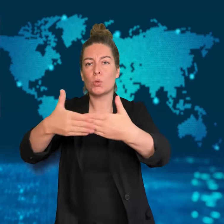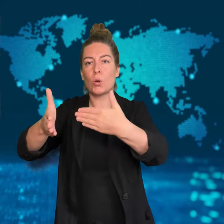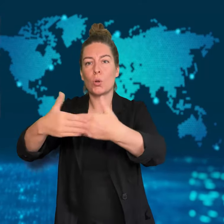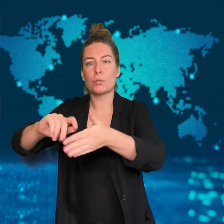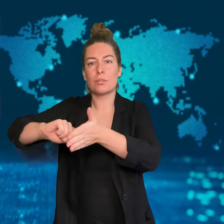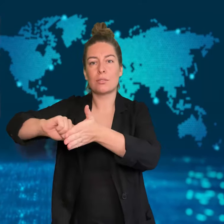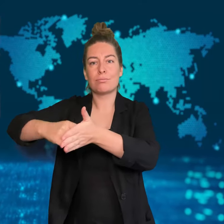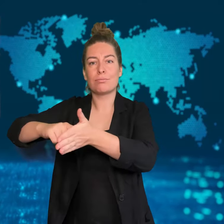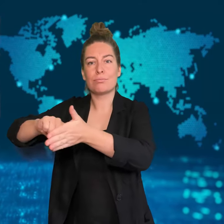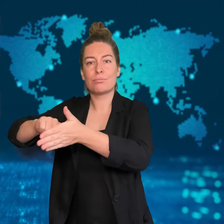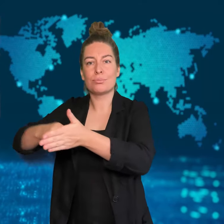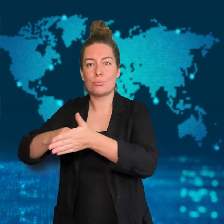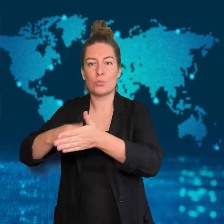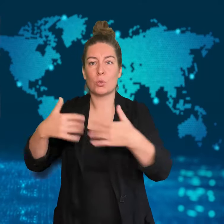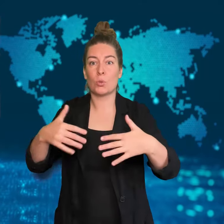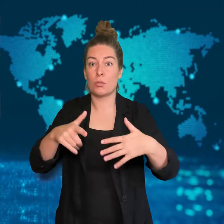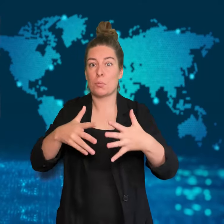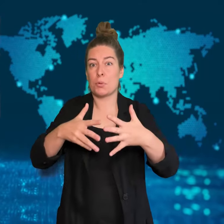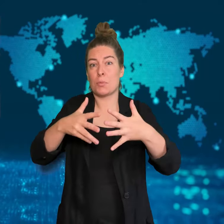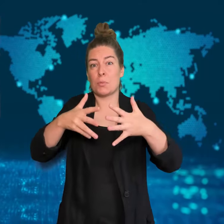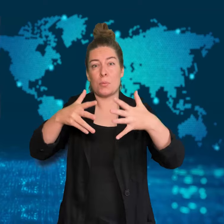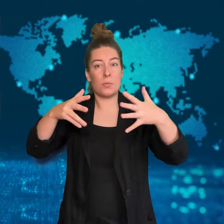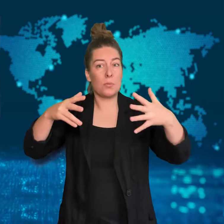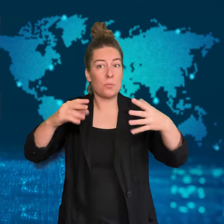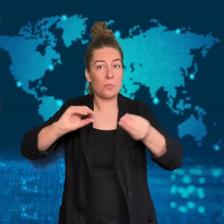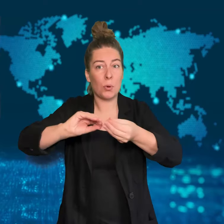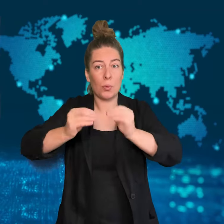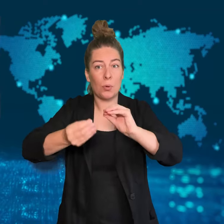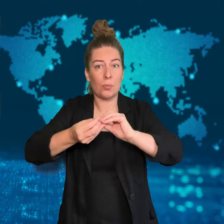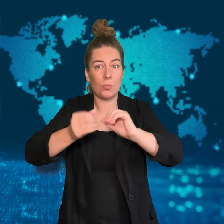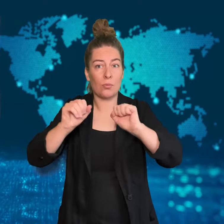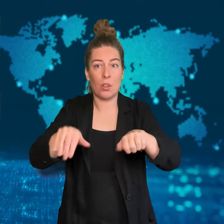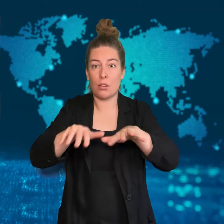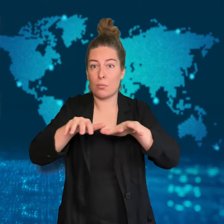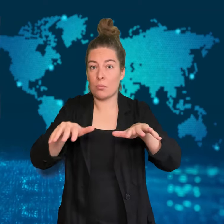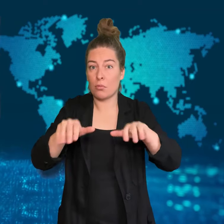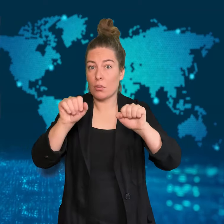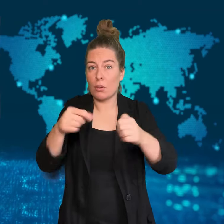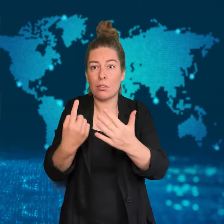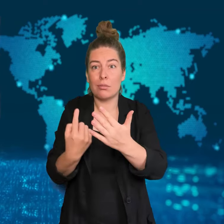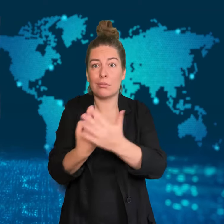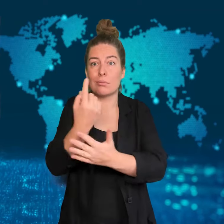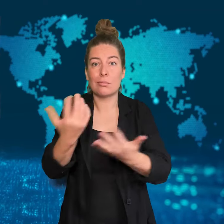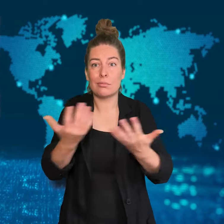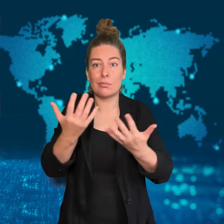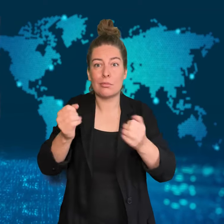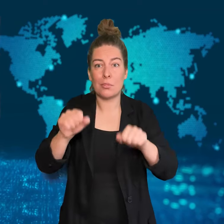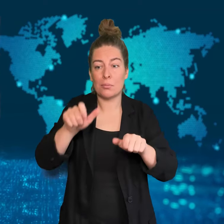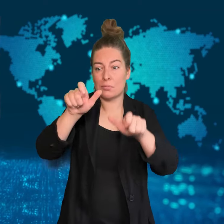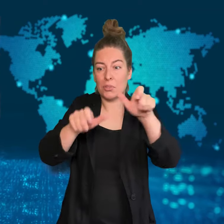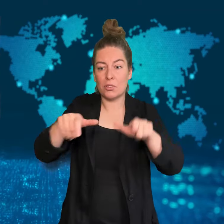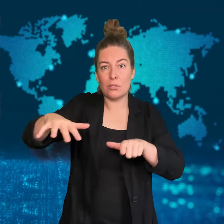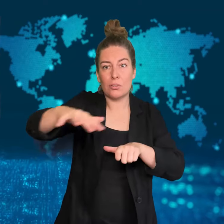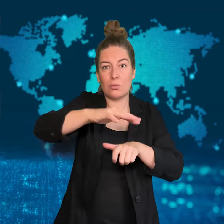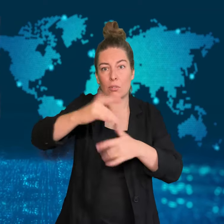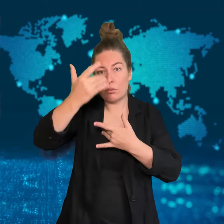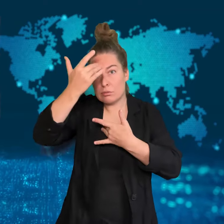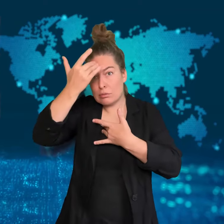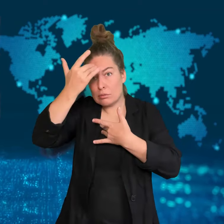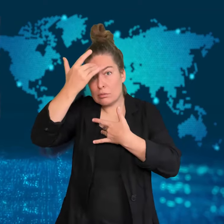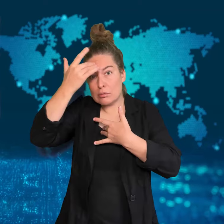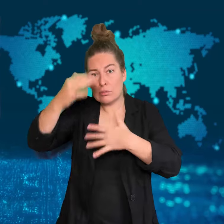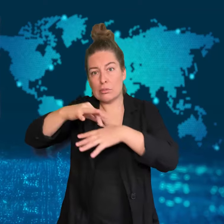Since fuel is needed to treat wastewater, many treatment plants have shut down.